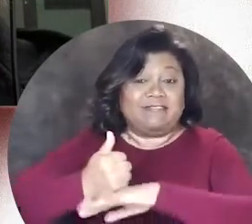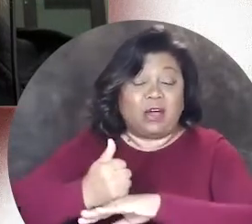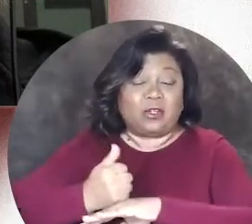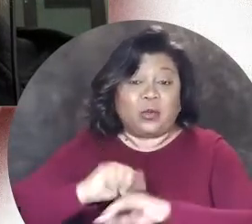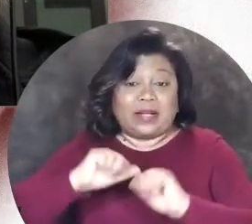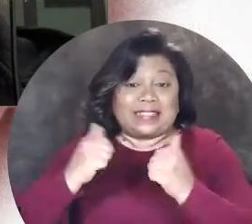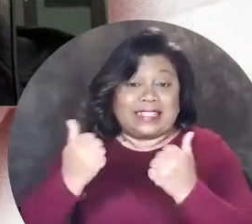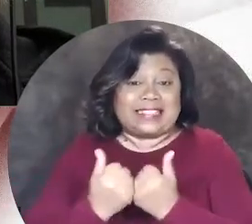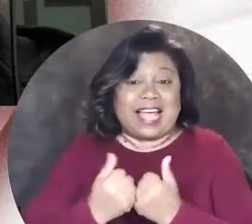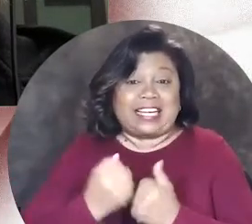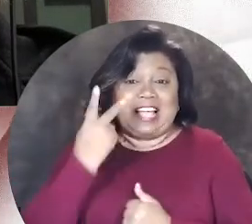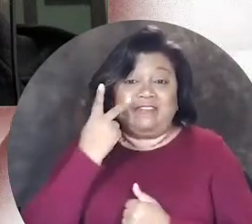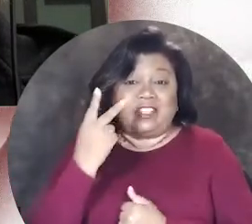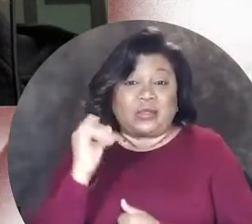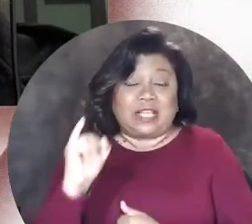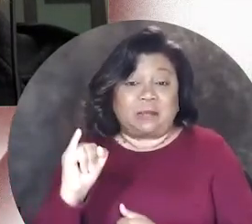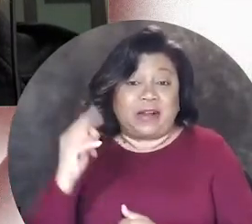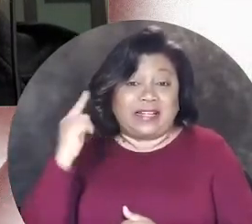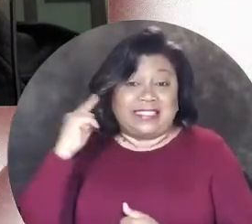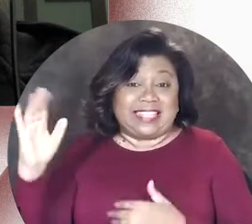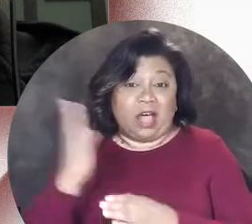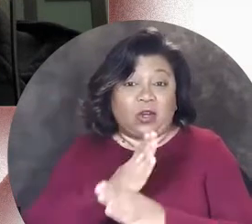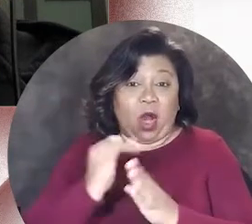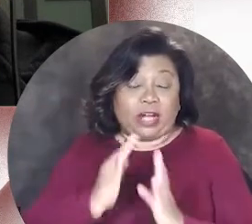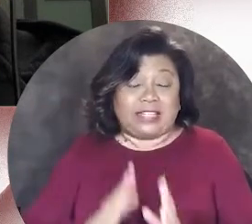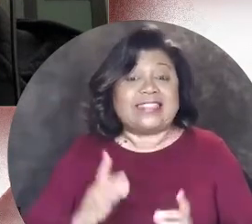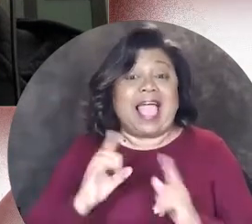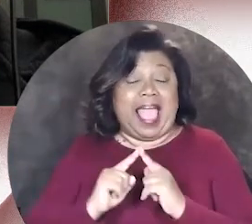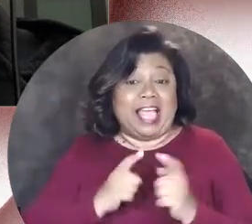founder of the Society of Visually Impaired Sound Artists